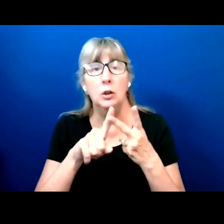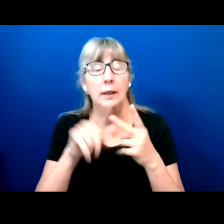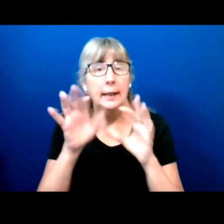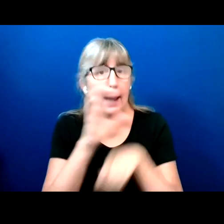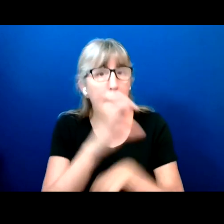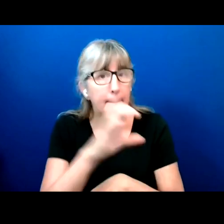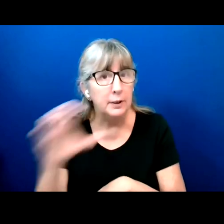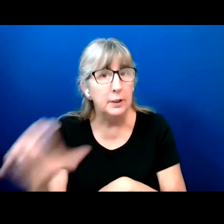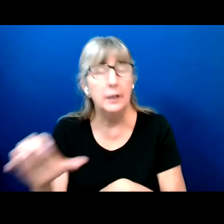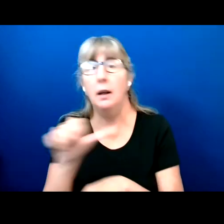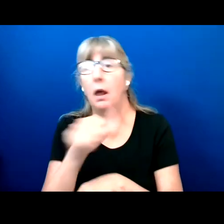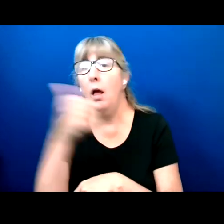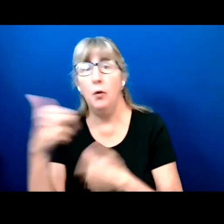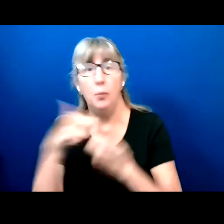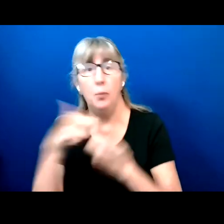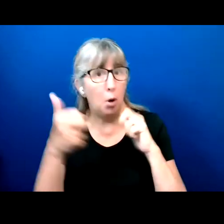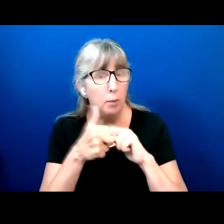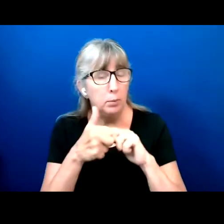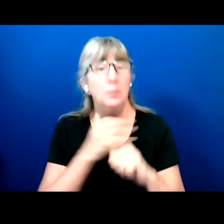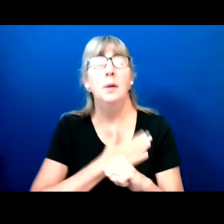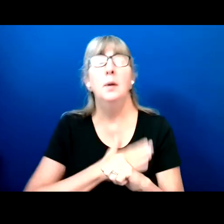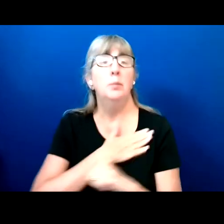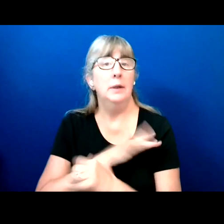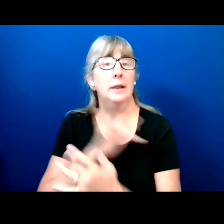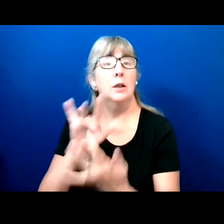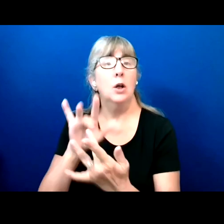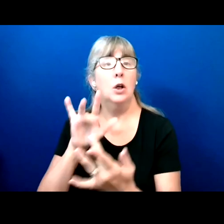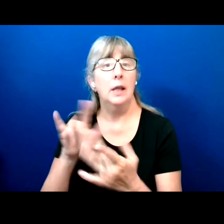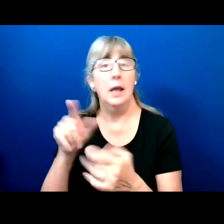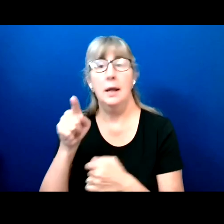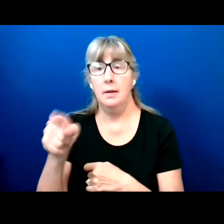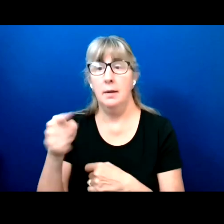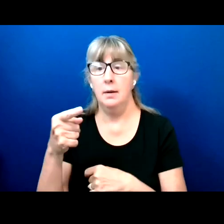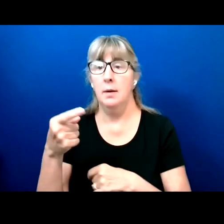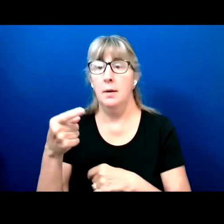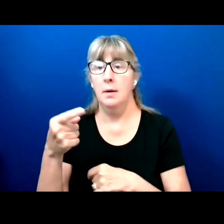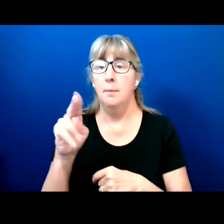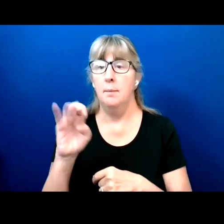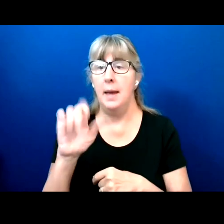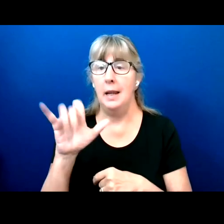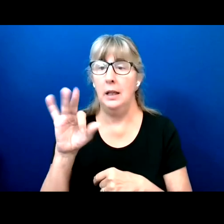you can message the panelist and host using the chat function, and we will be in contact